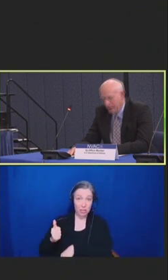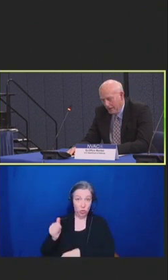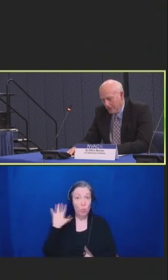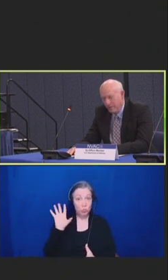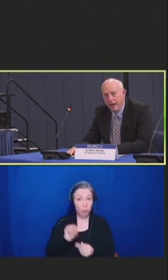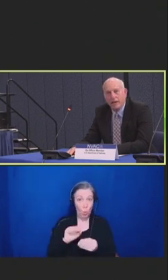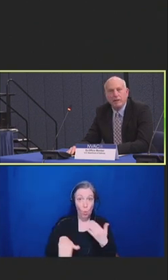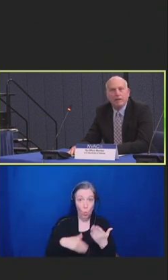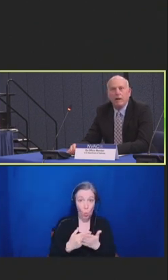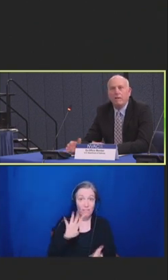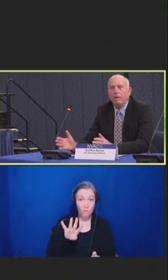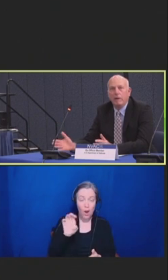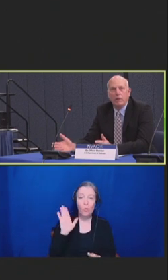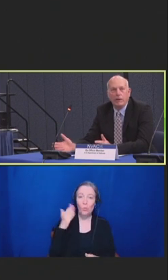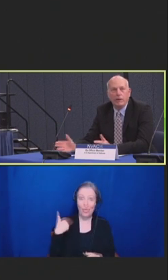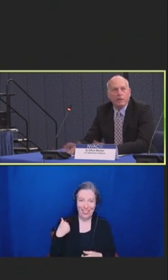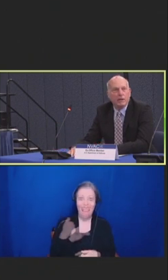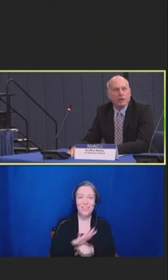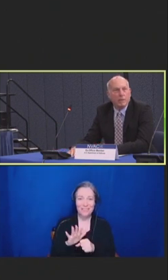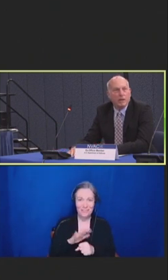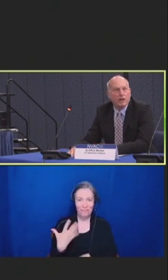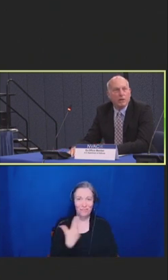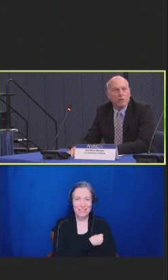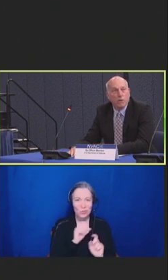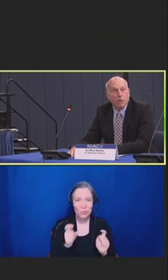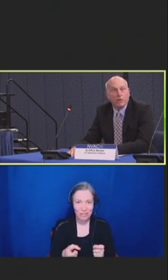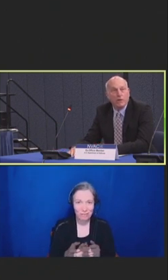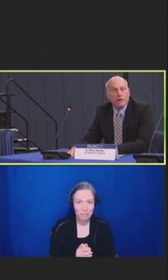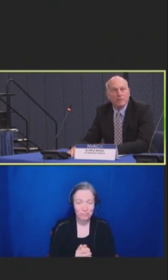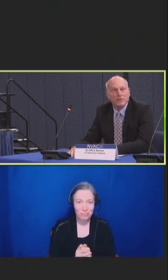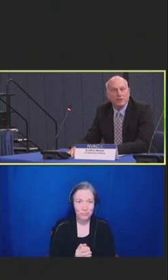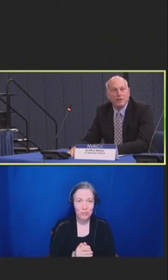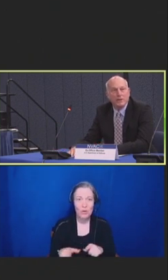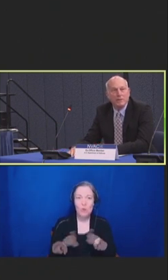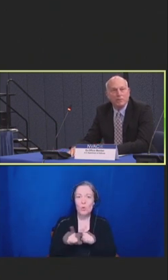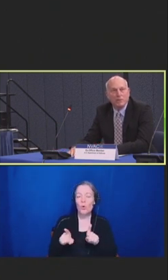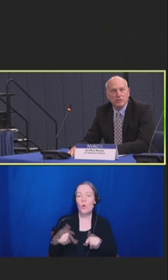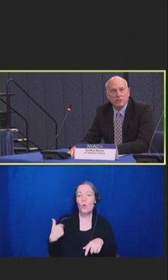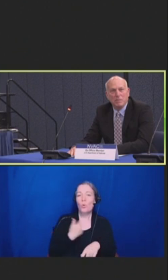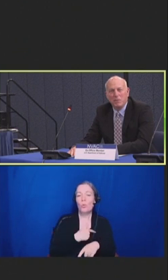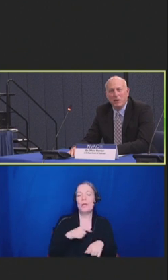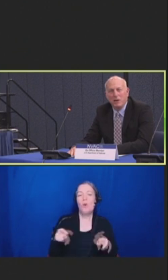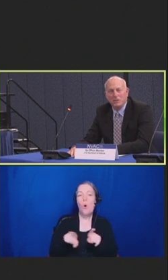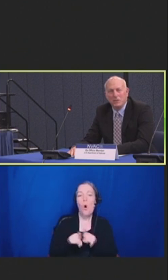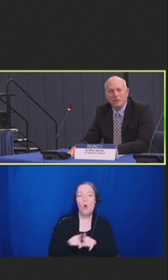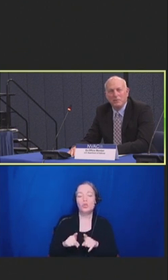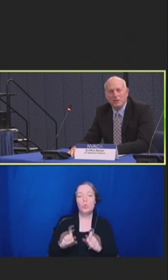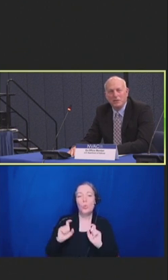And then finally, we give regular northern hemisphere influenza, but we also give southern